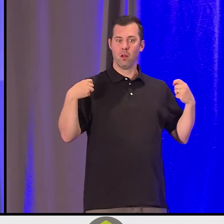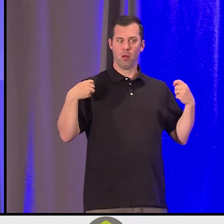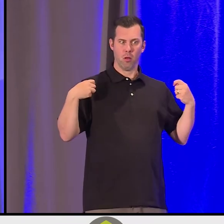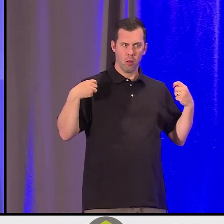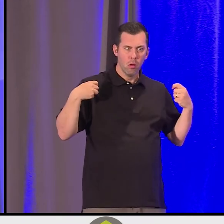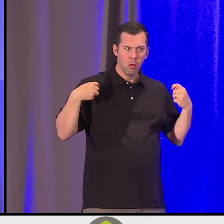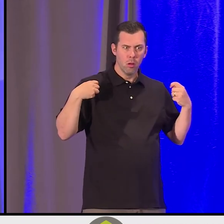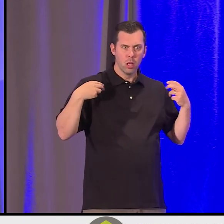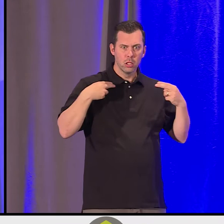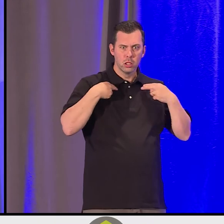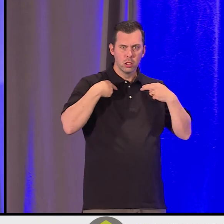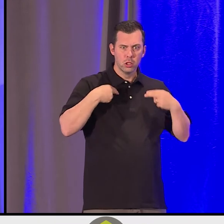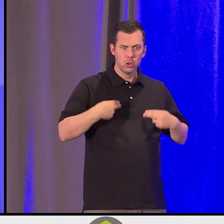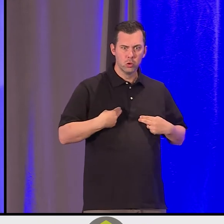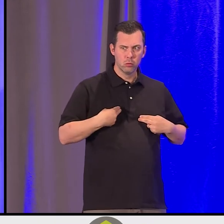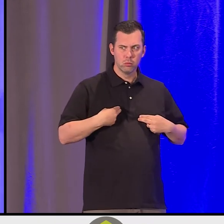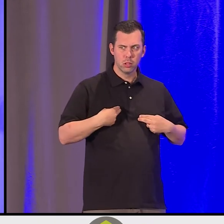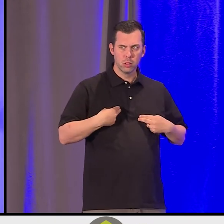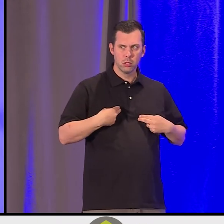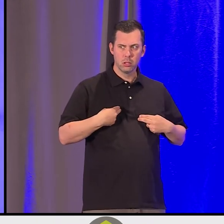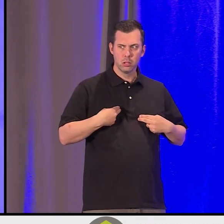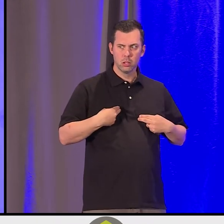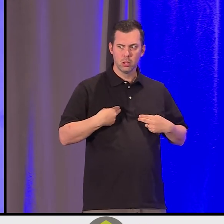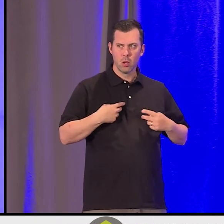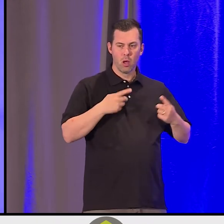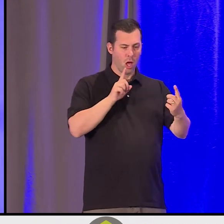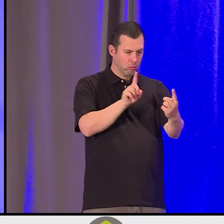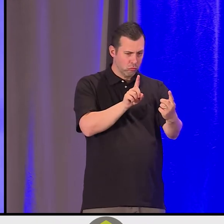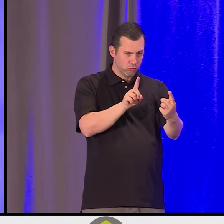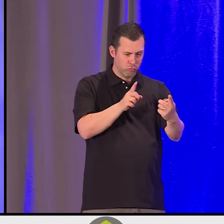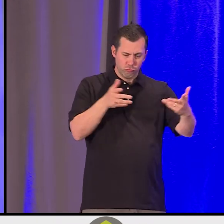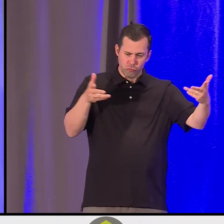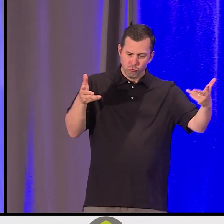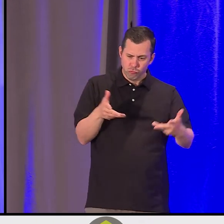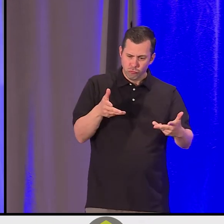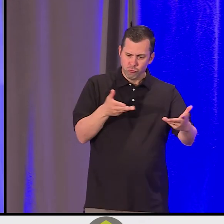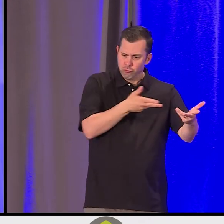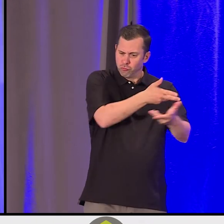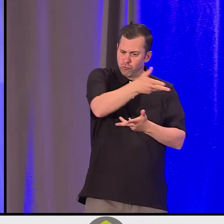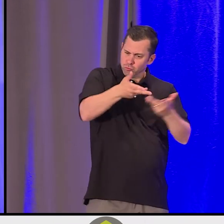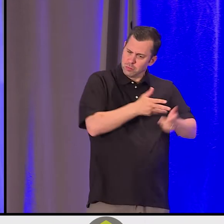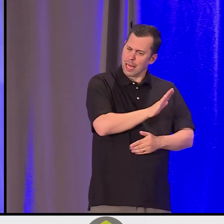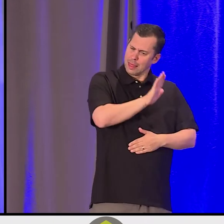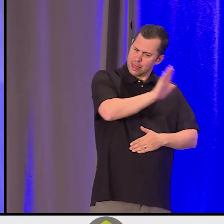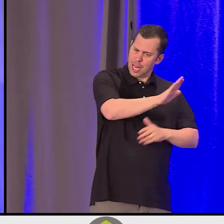with the young lady to introduce her to the leadership in the Bear community three mountains away.